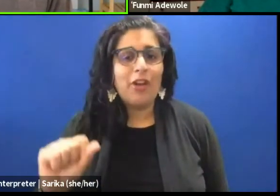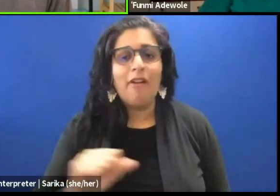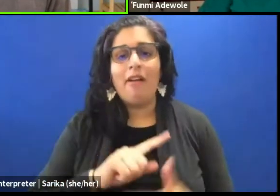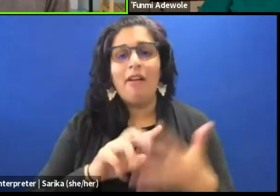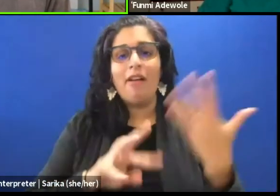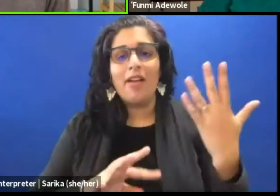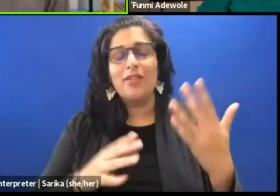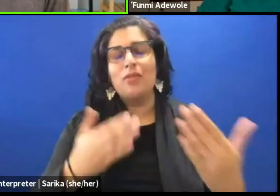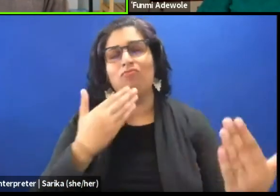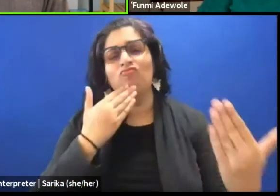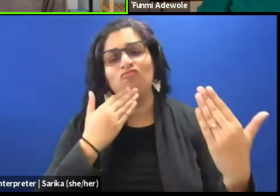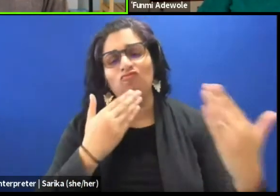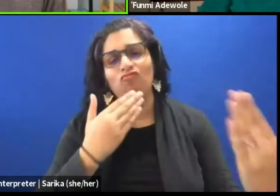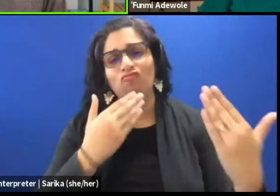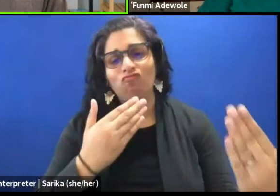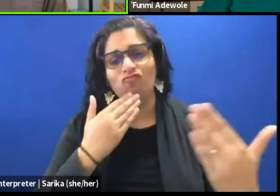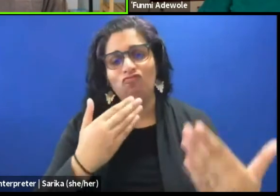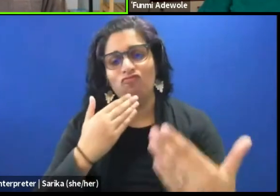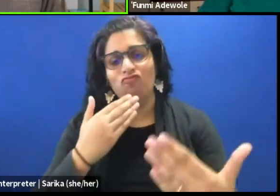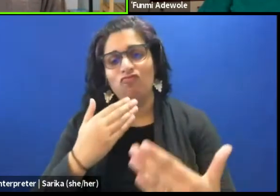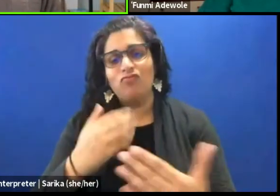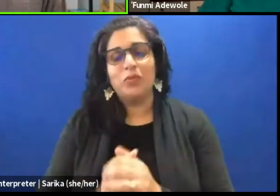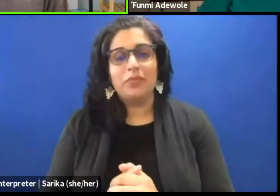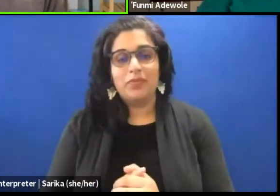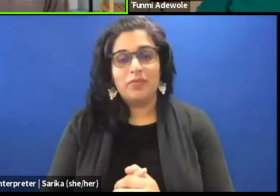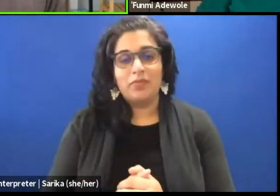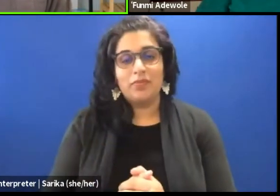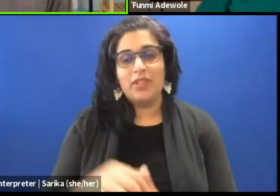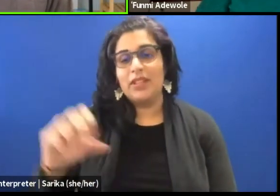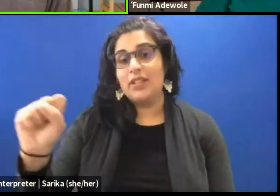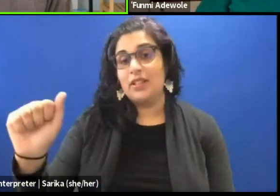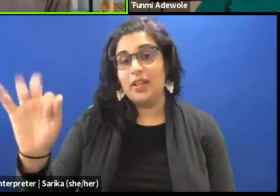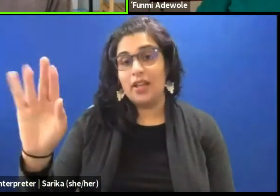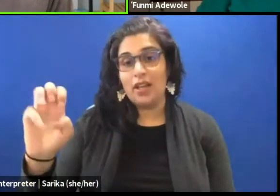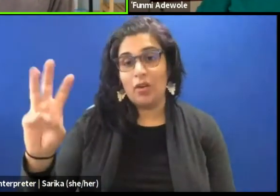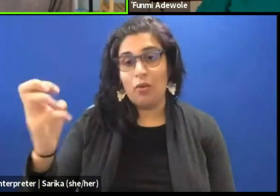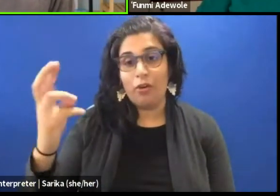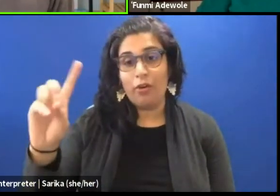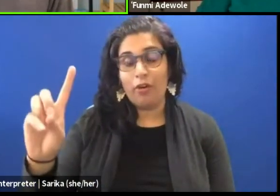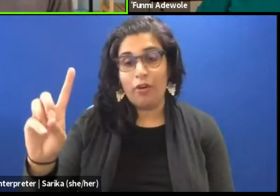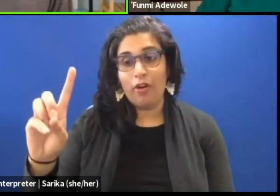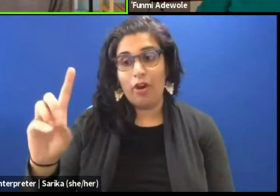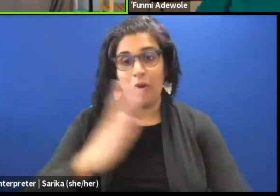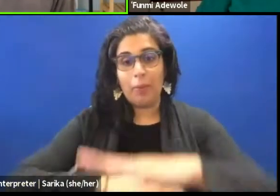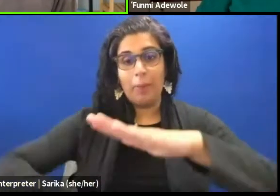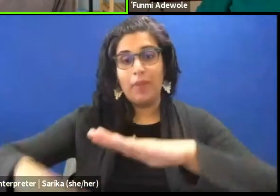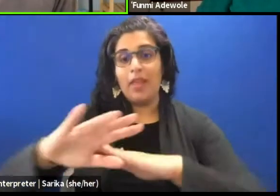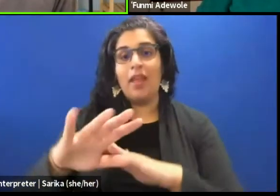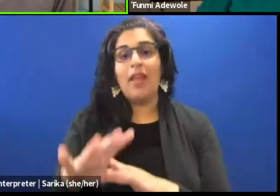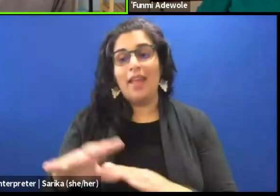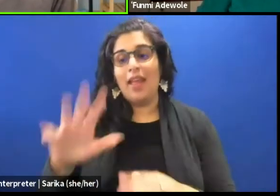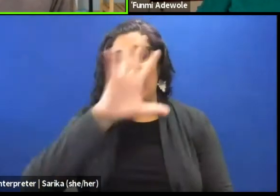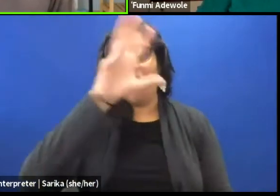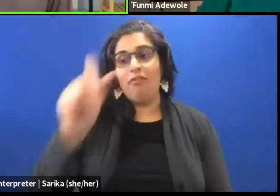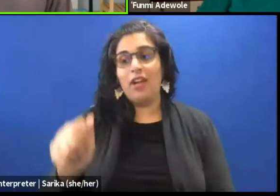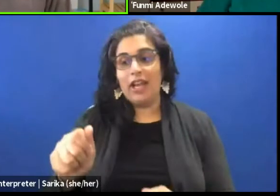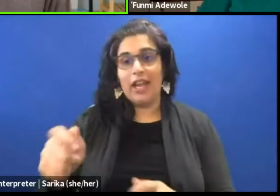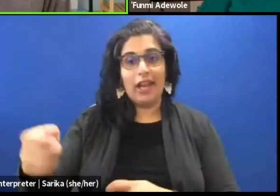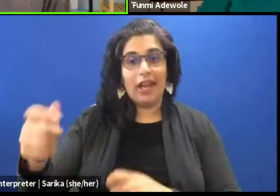special thanks to Safeword PACE Pan-African Creative Exchange, Theater Emissary International